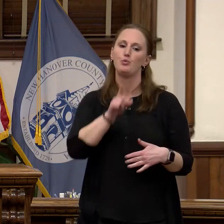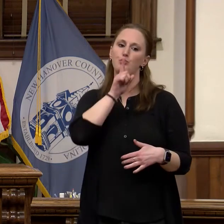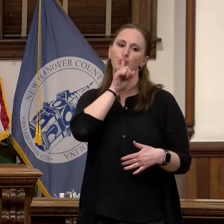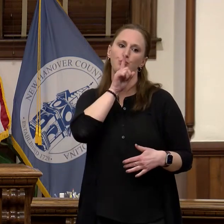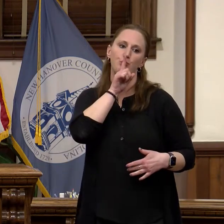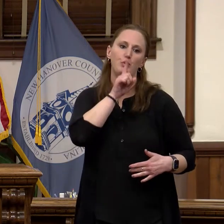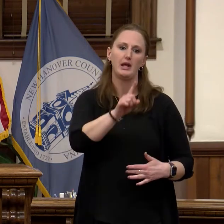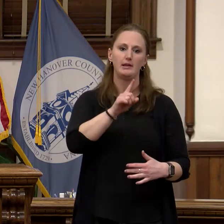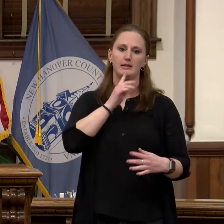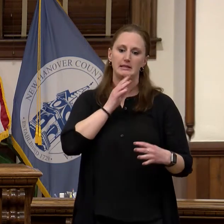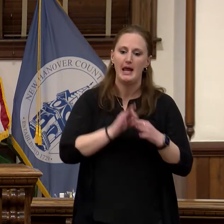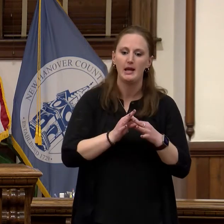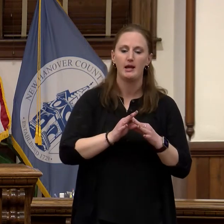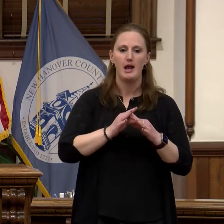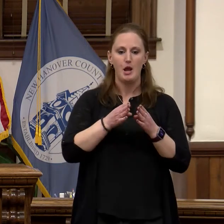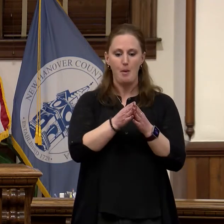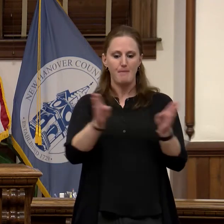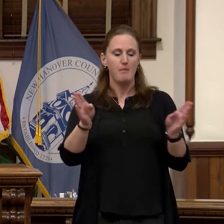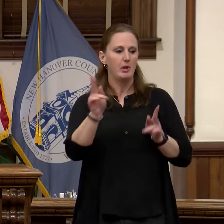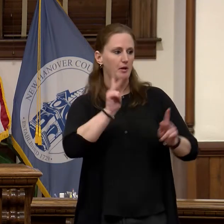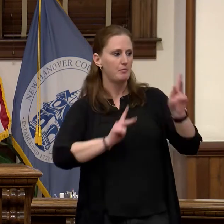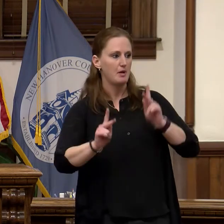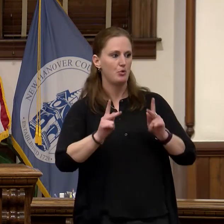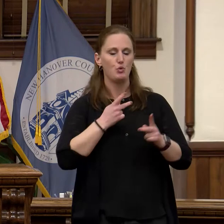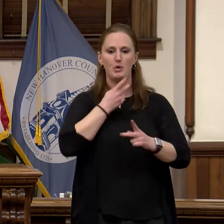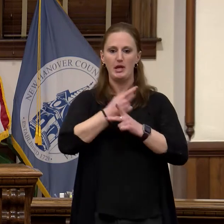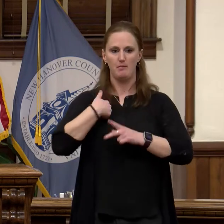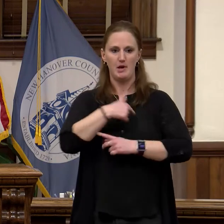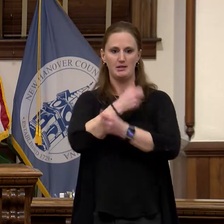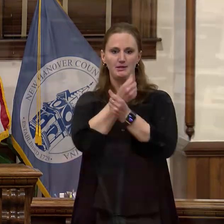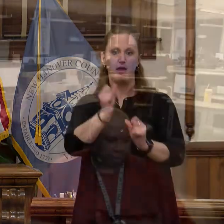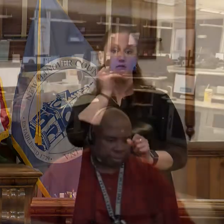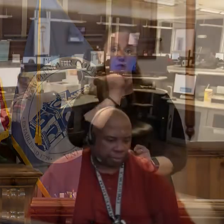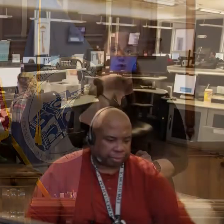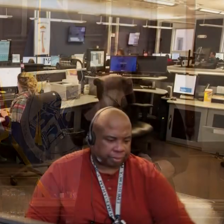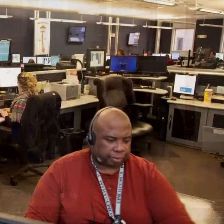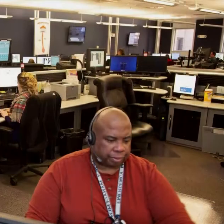servants who keep us safe each day some of them are in this room right this very